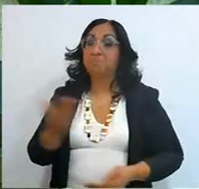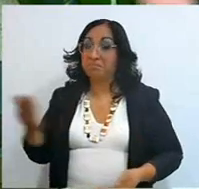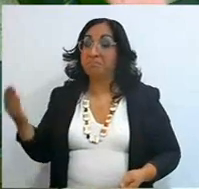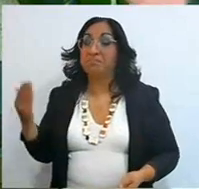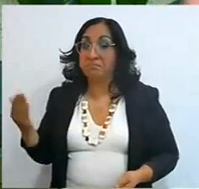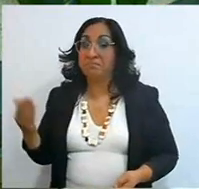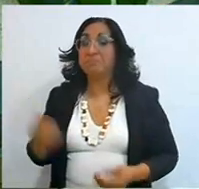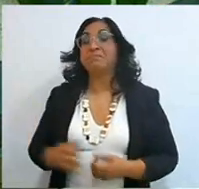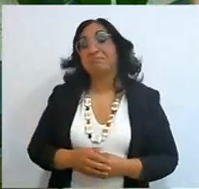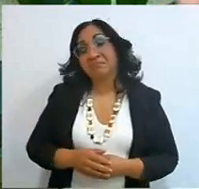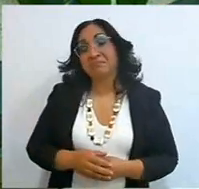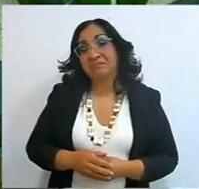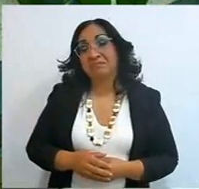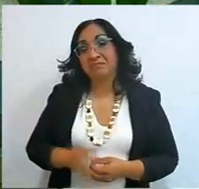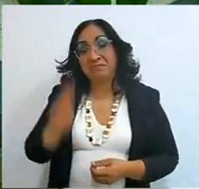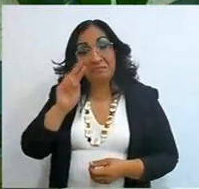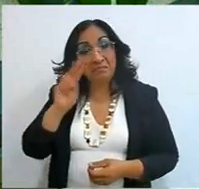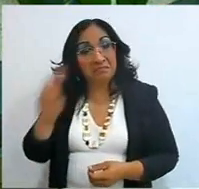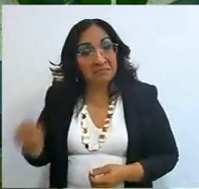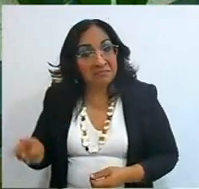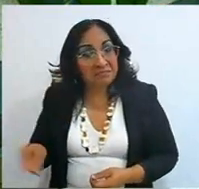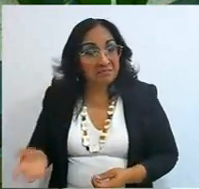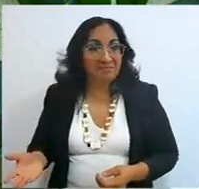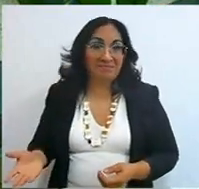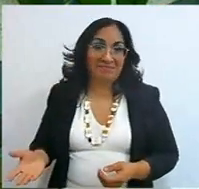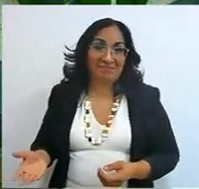the whole story of Abraham, because we have touched on it on several occasions,